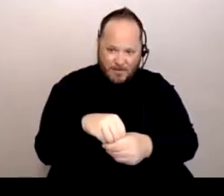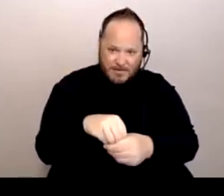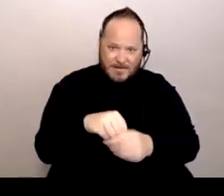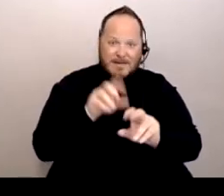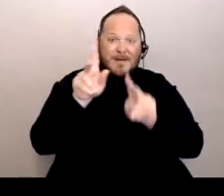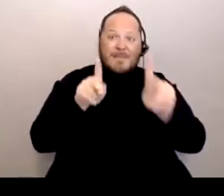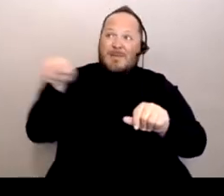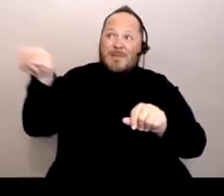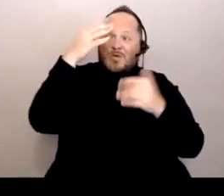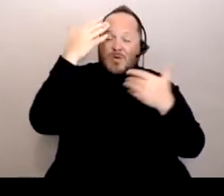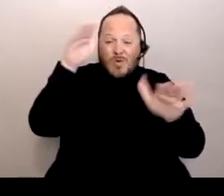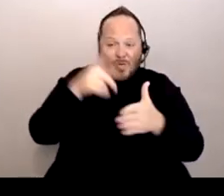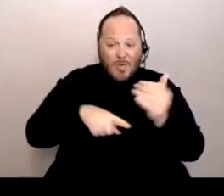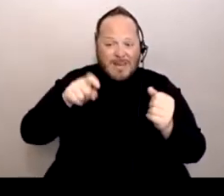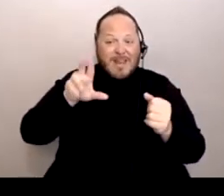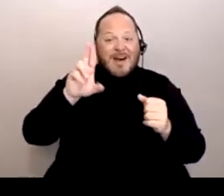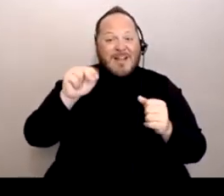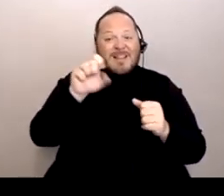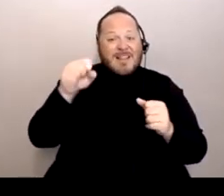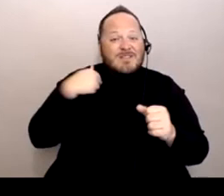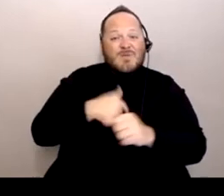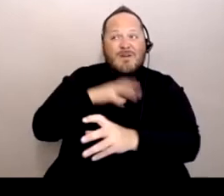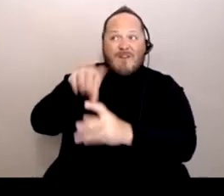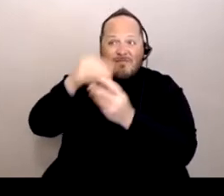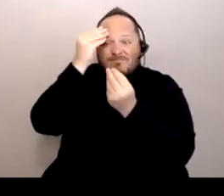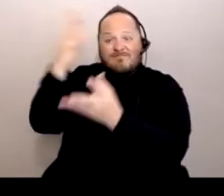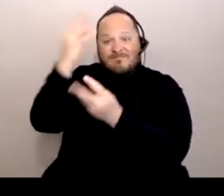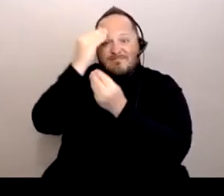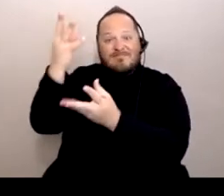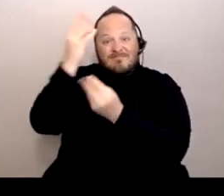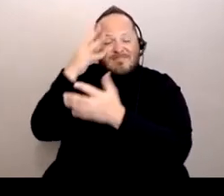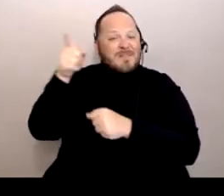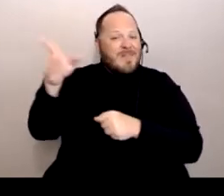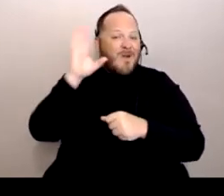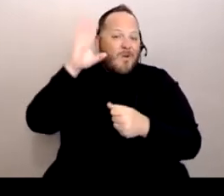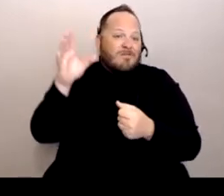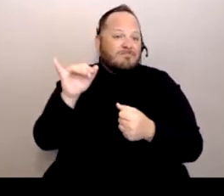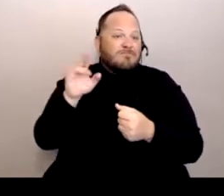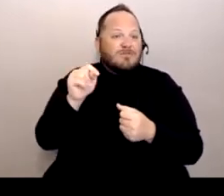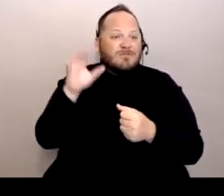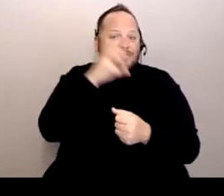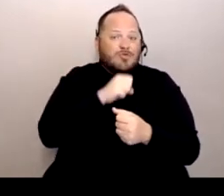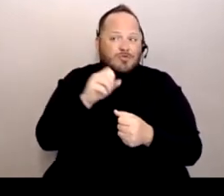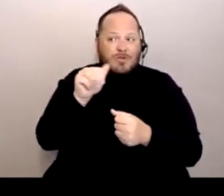unless they hear it from us, or they will assume. And that's been one of the biggest challenges